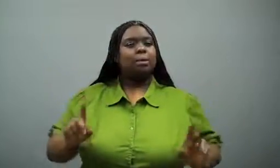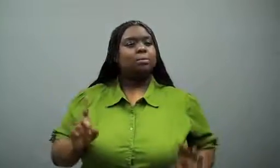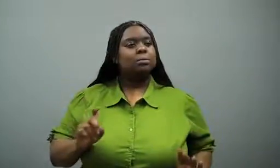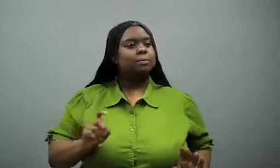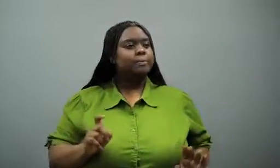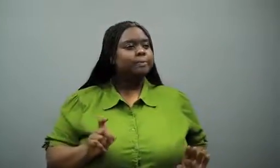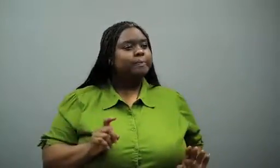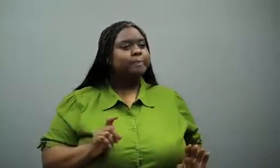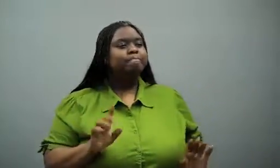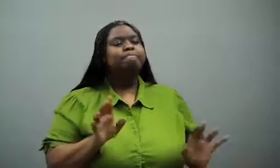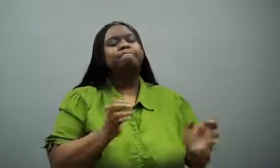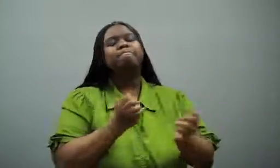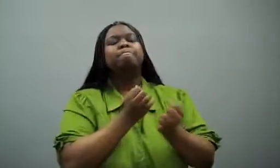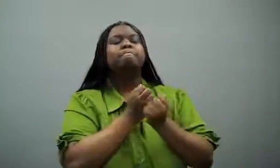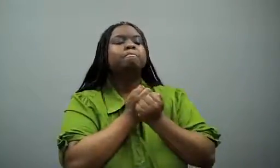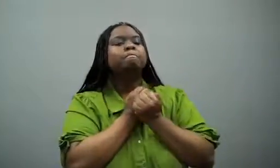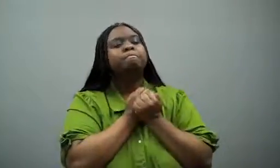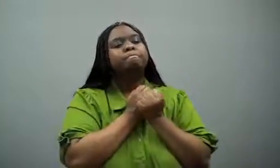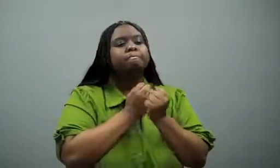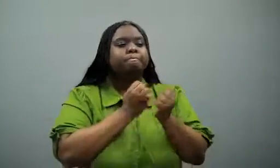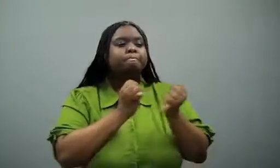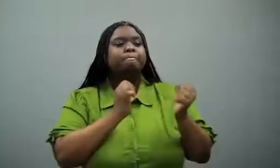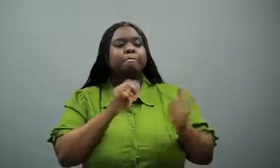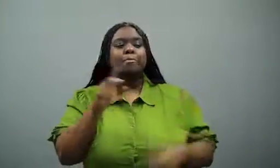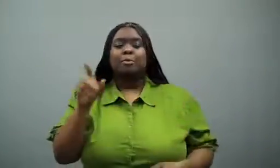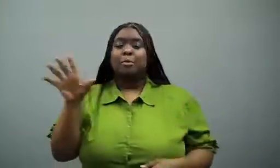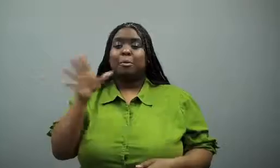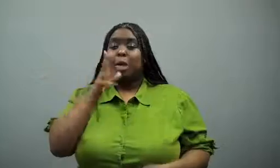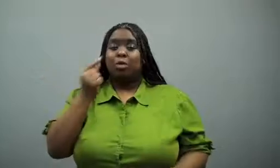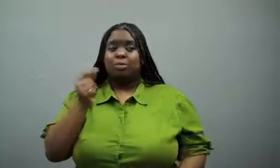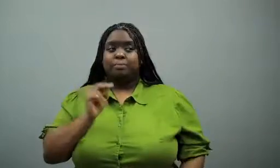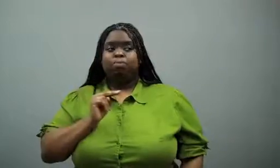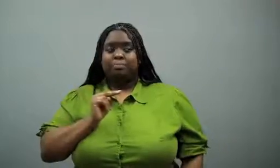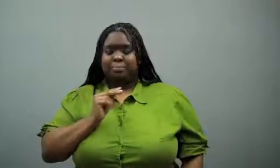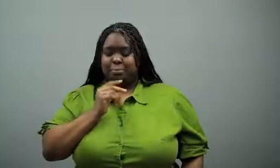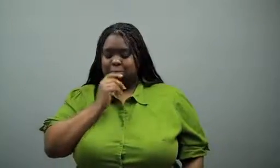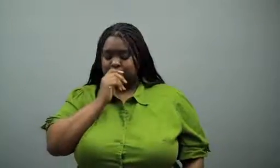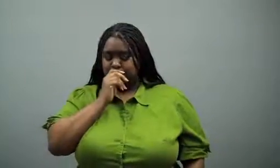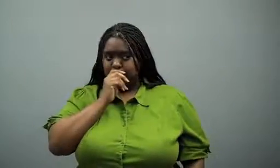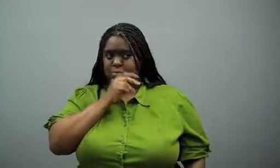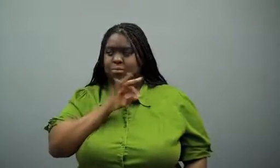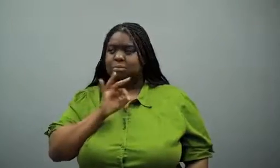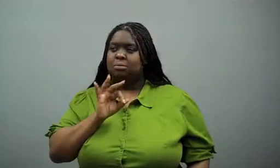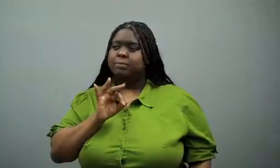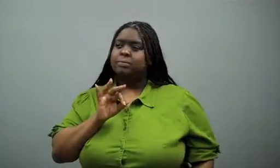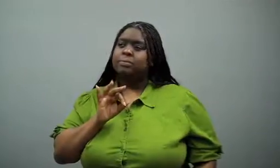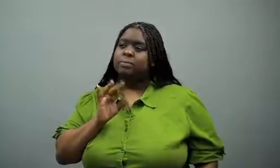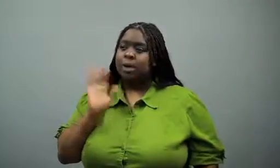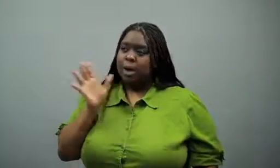She coolly came up to me and gave me a hug while her mother snickered.